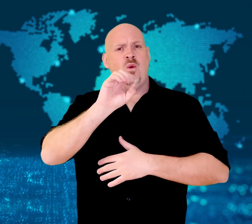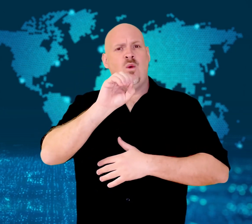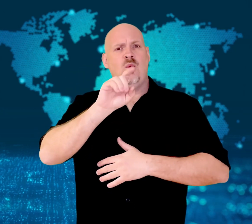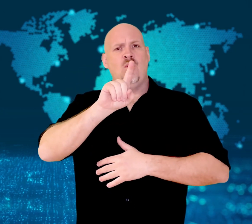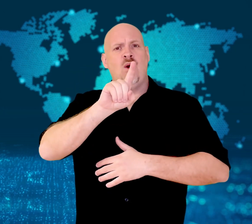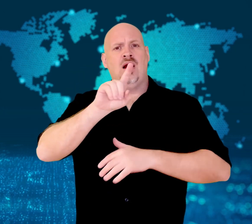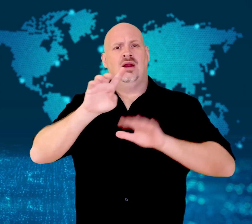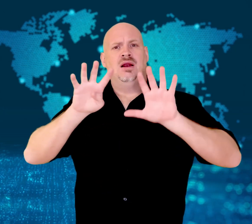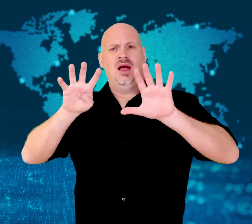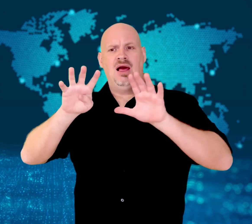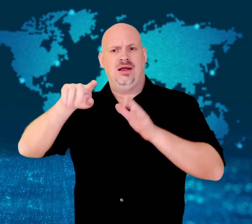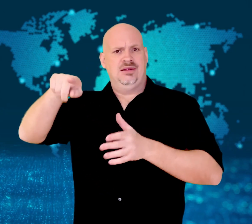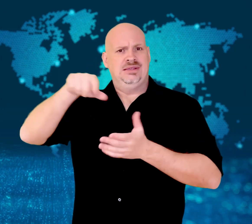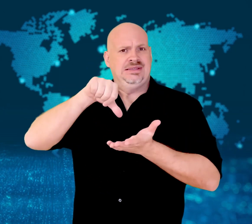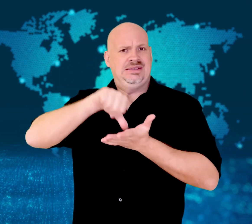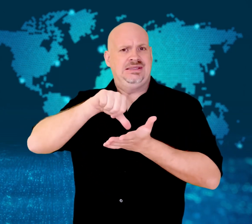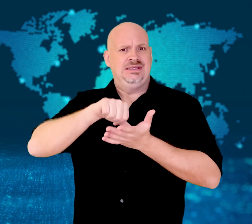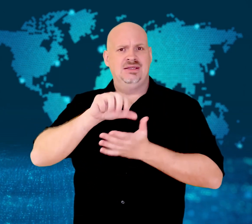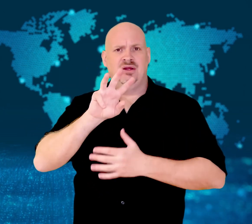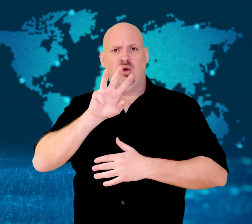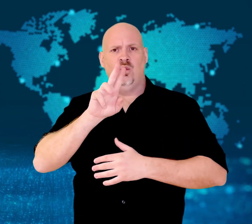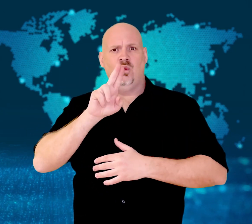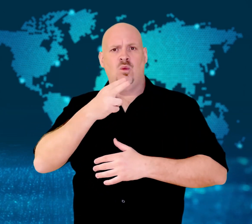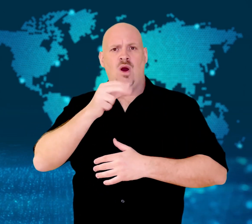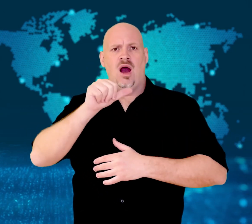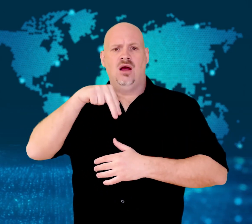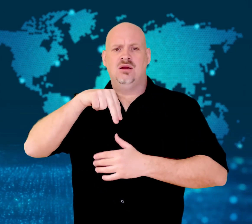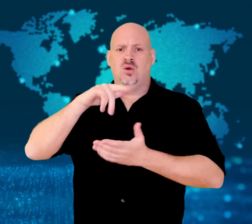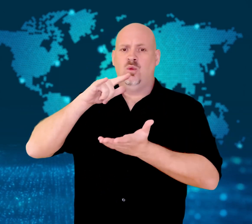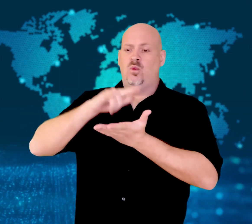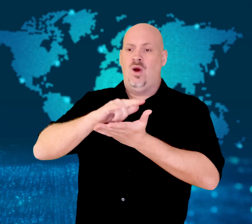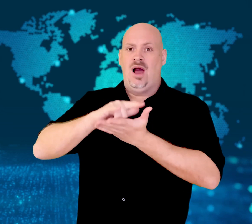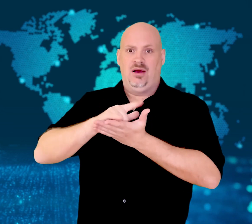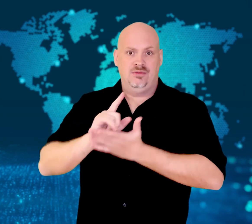It is the biggest lockdown since Wuhan, where the virus was